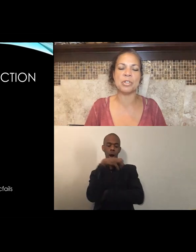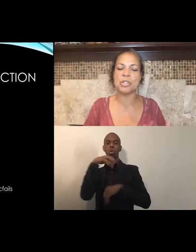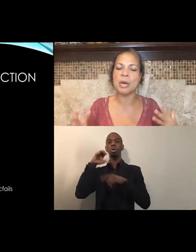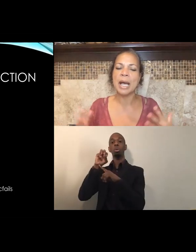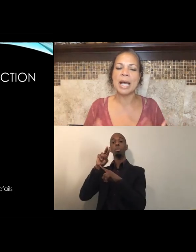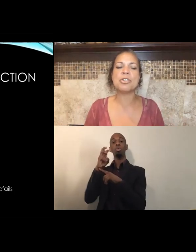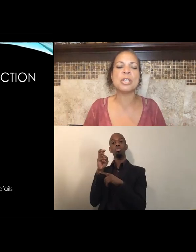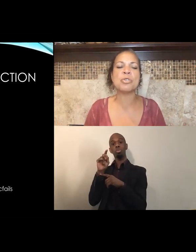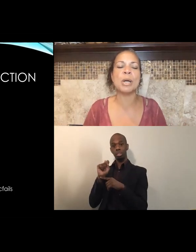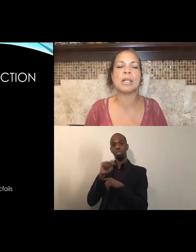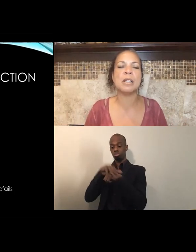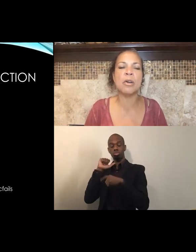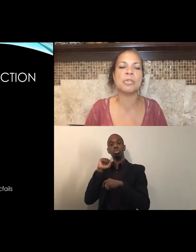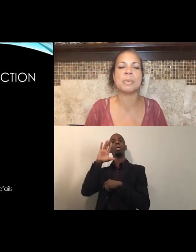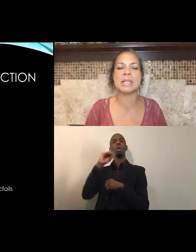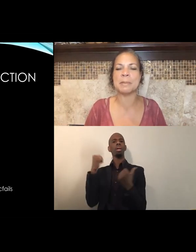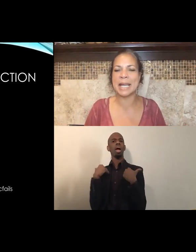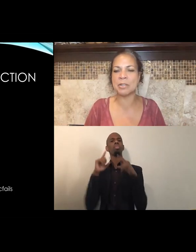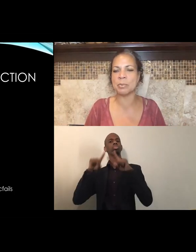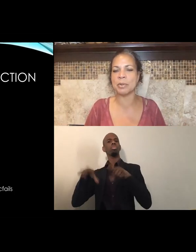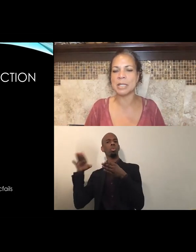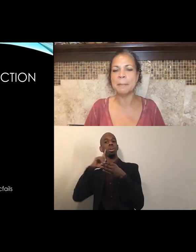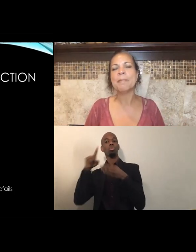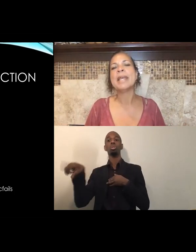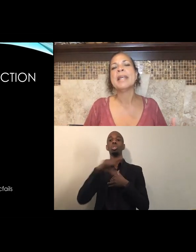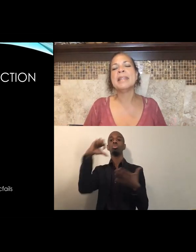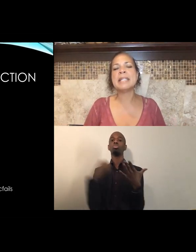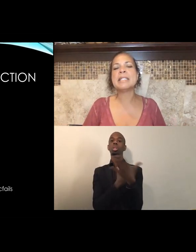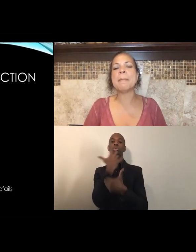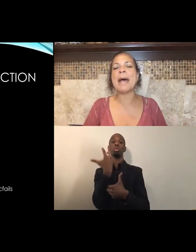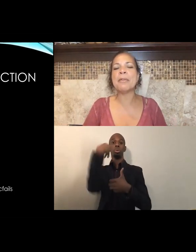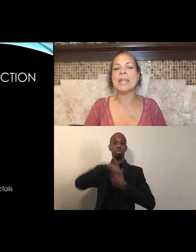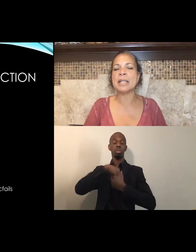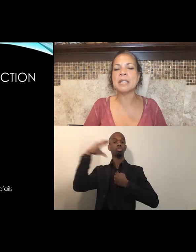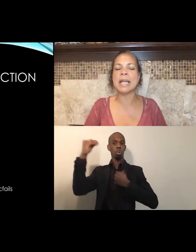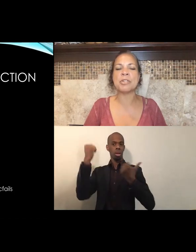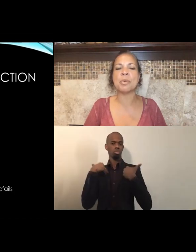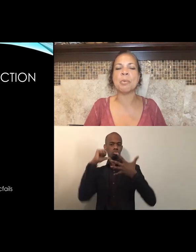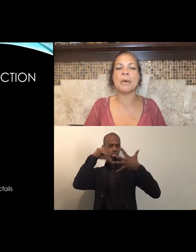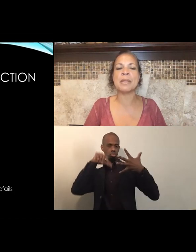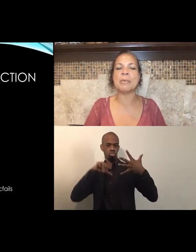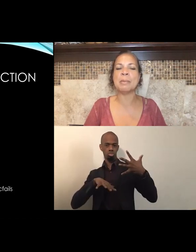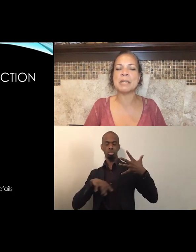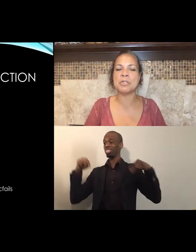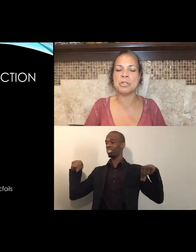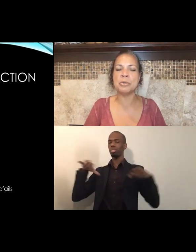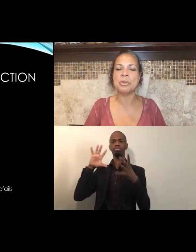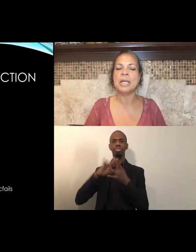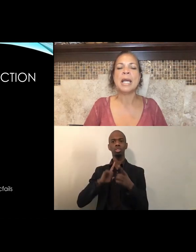And so I just wanna close with some tangibles. This is about the intellectual work that we must do.